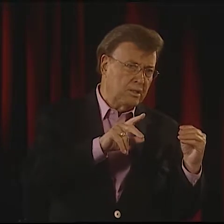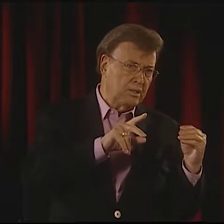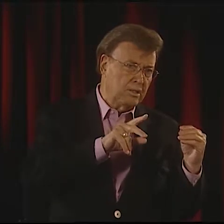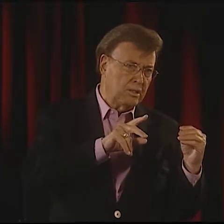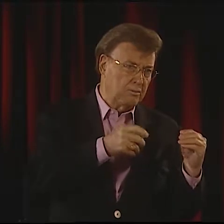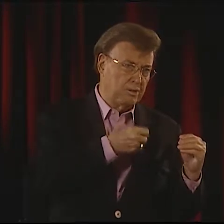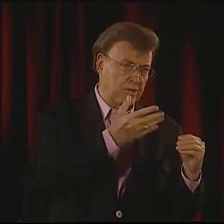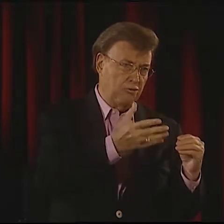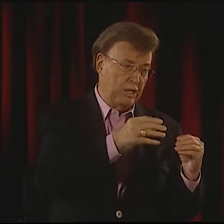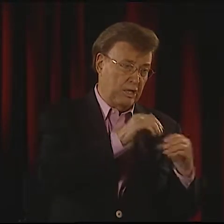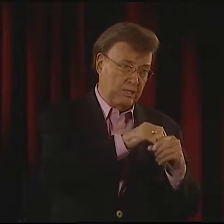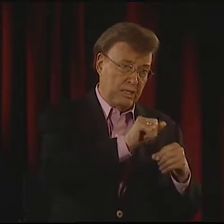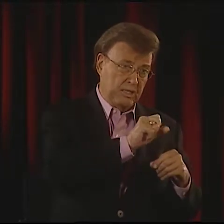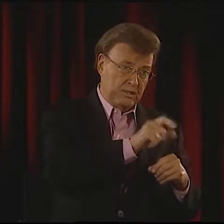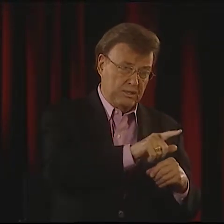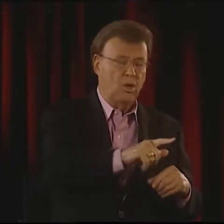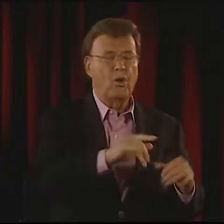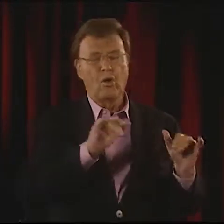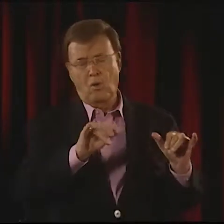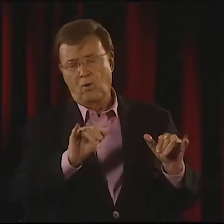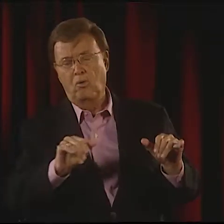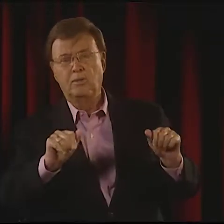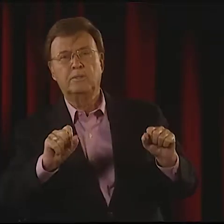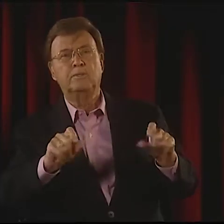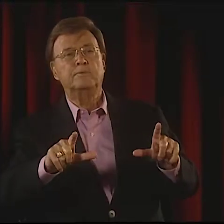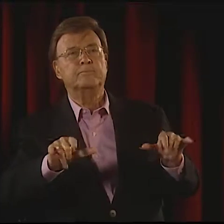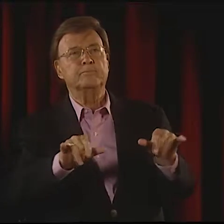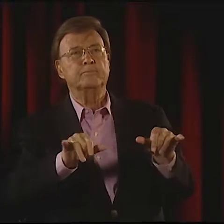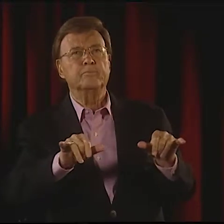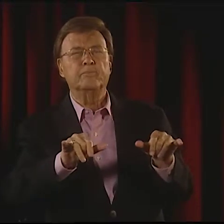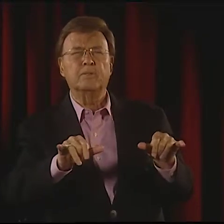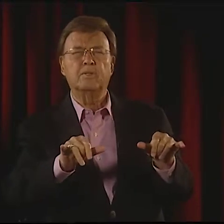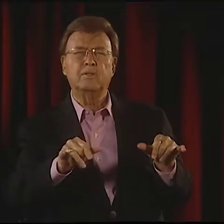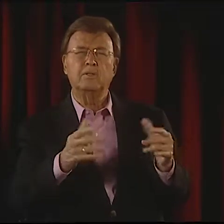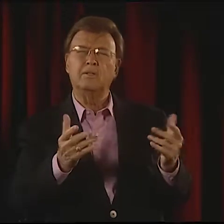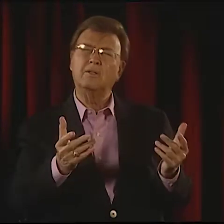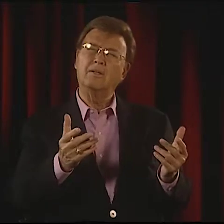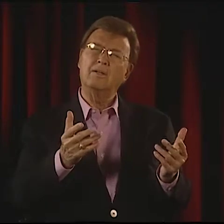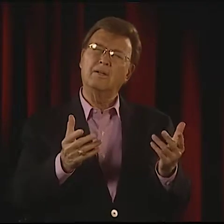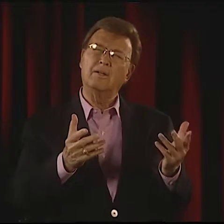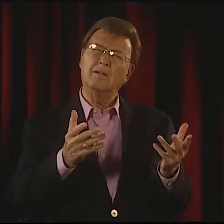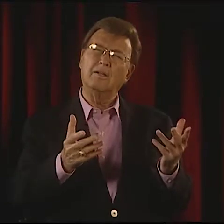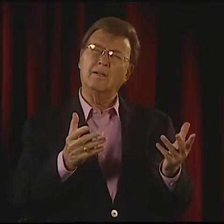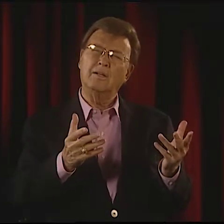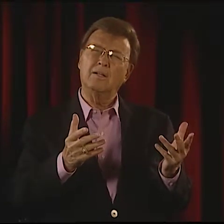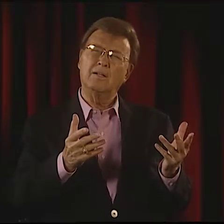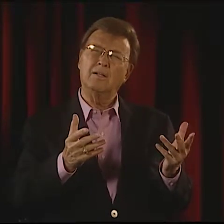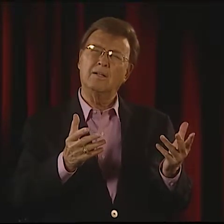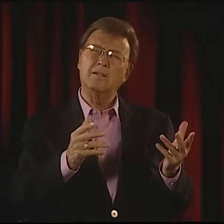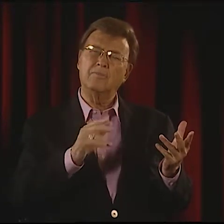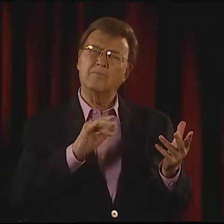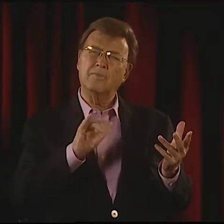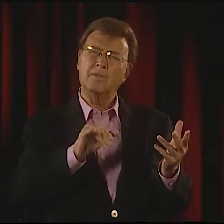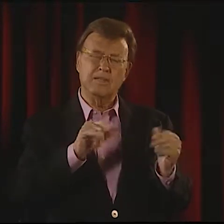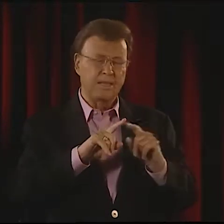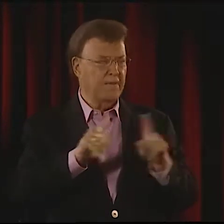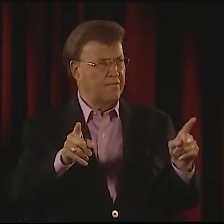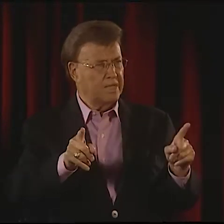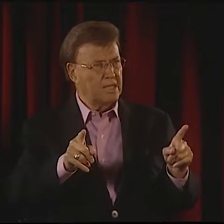AND ASL POETRY? THEY'RE SIMILAR